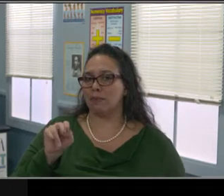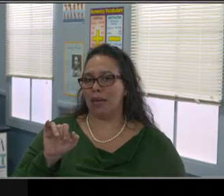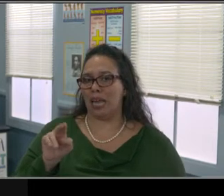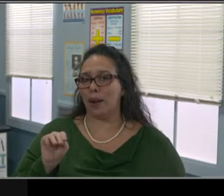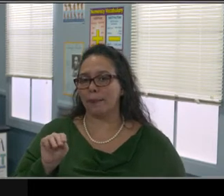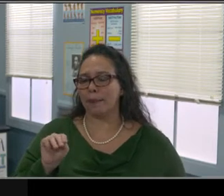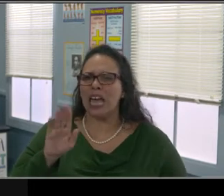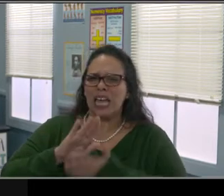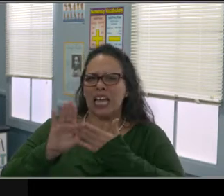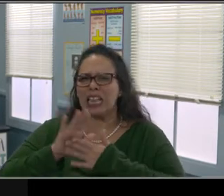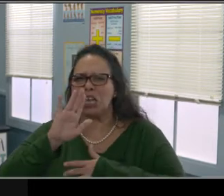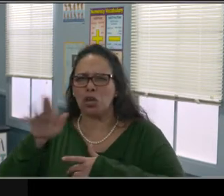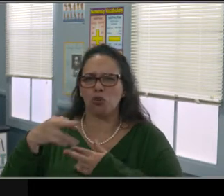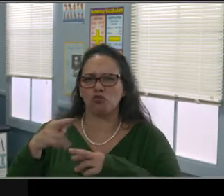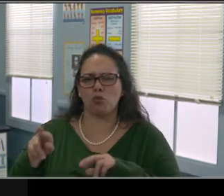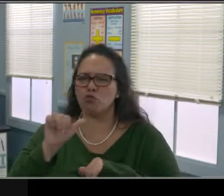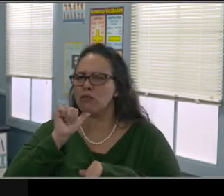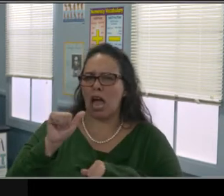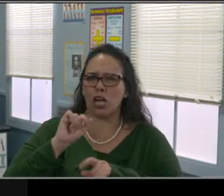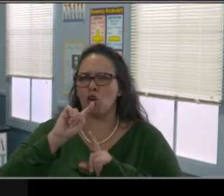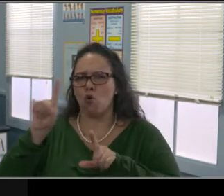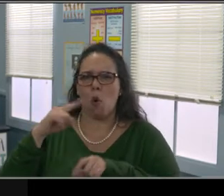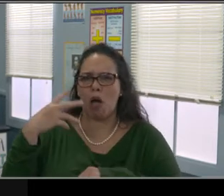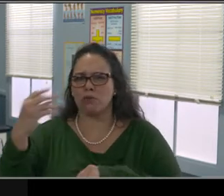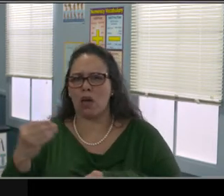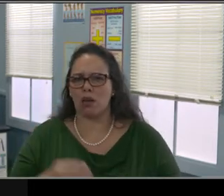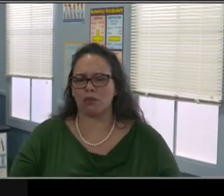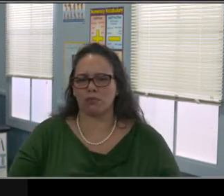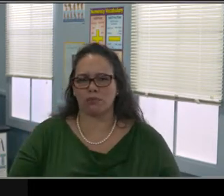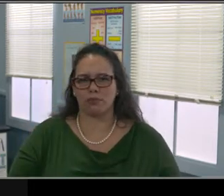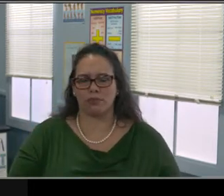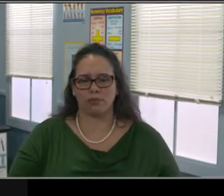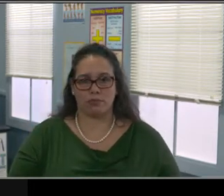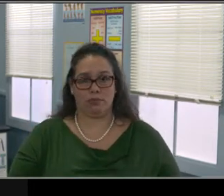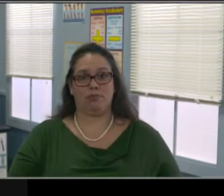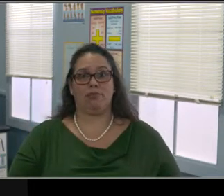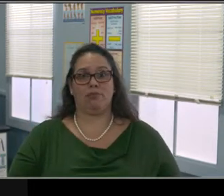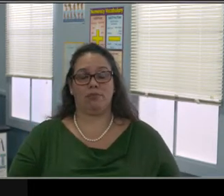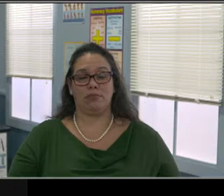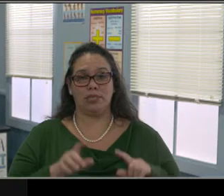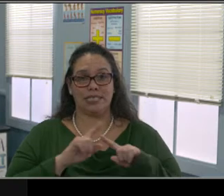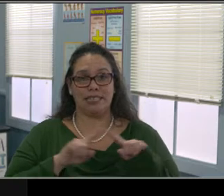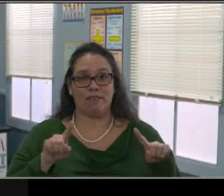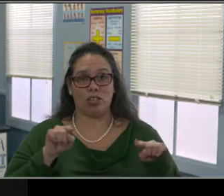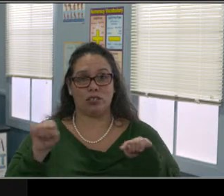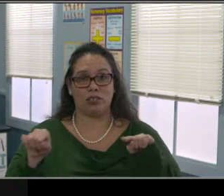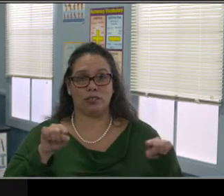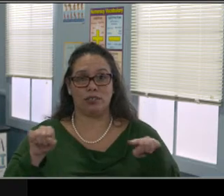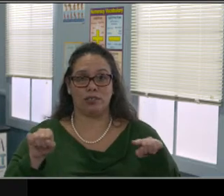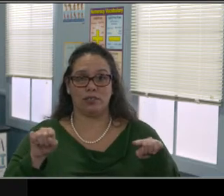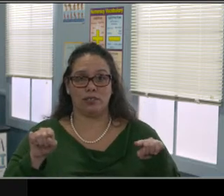on par with the level of behavior. So I'm not gonna ground a kid for three months